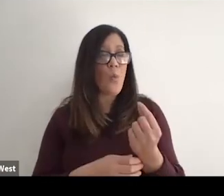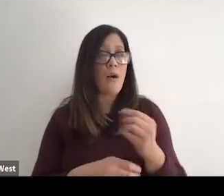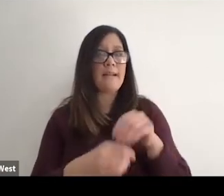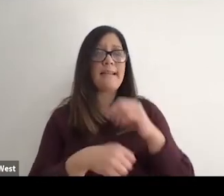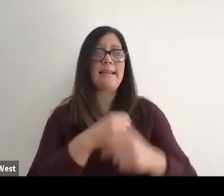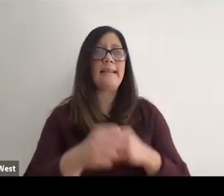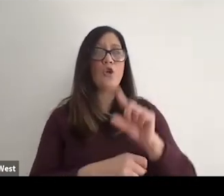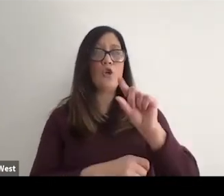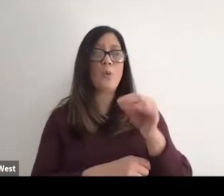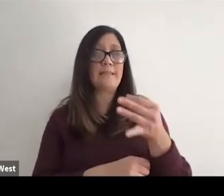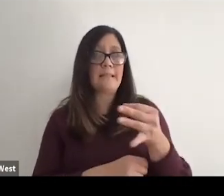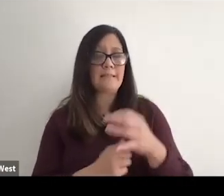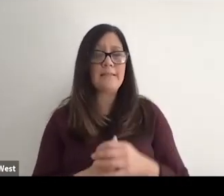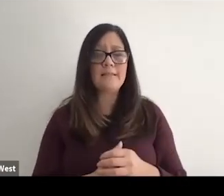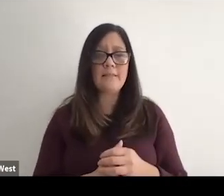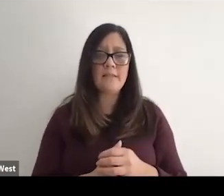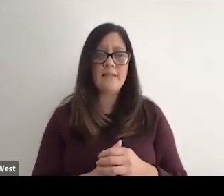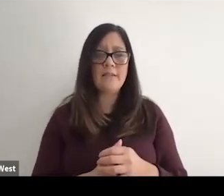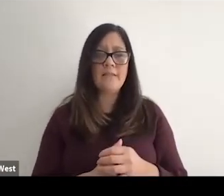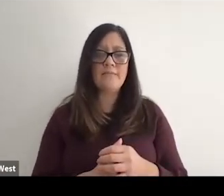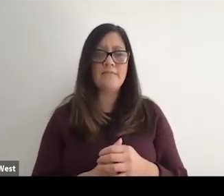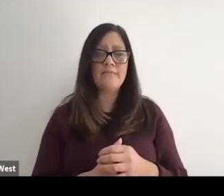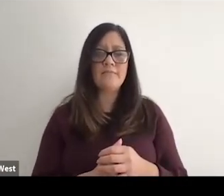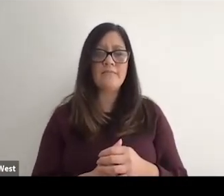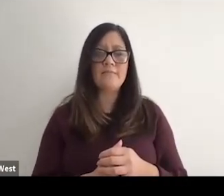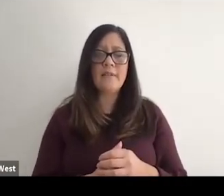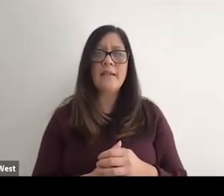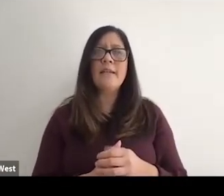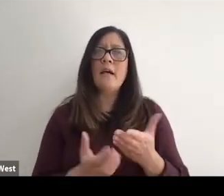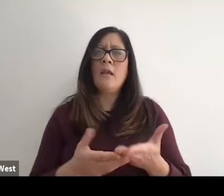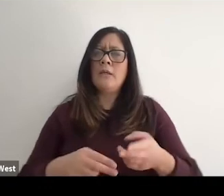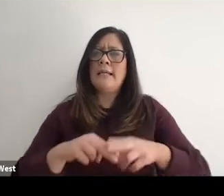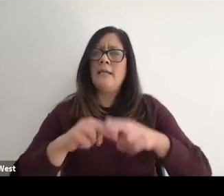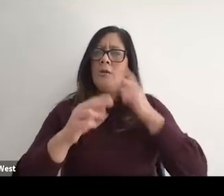was in 2019, when. There was increasing recognition